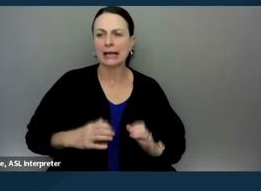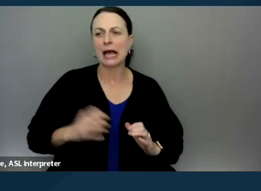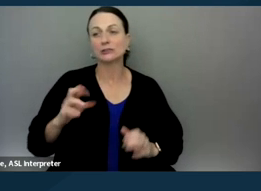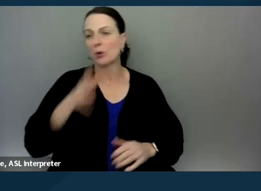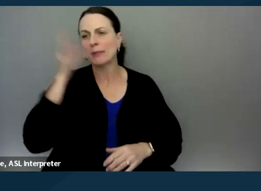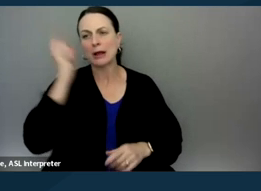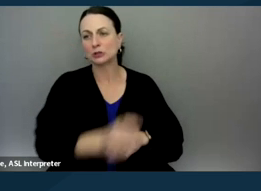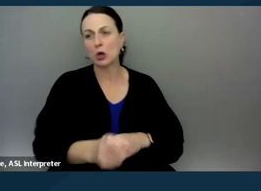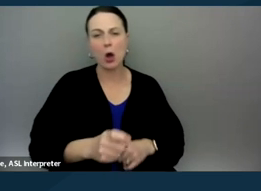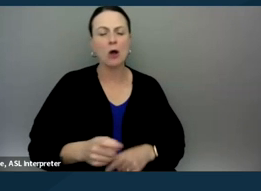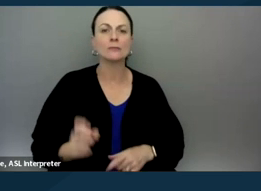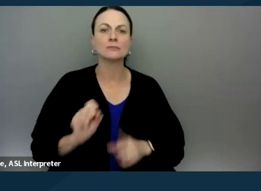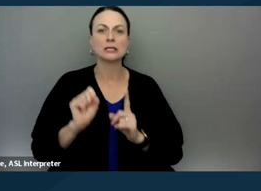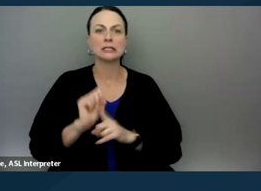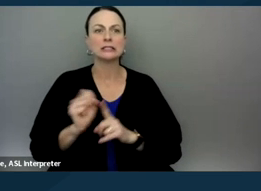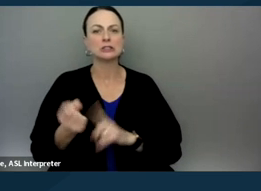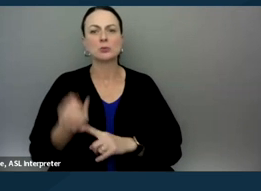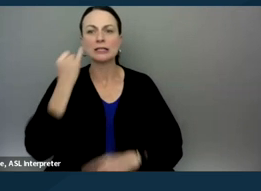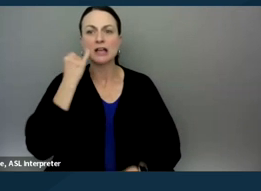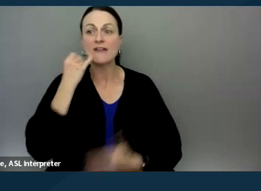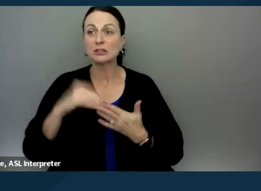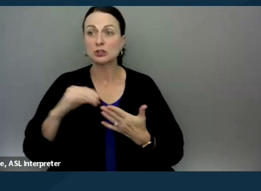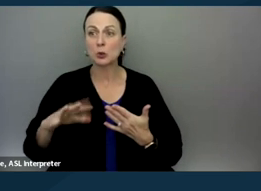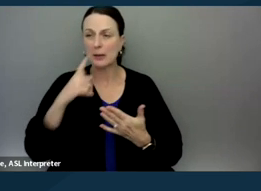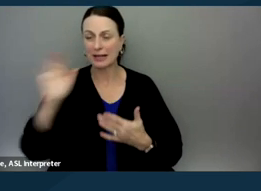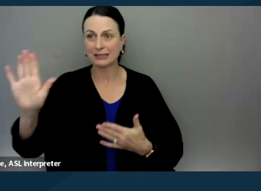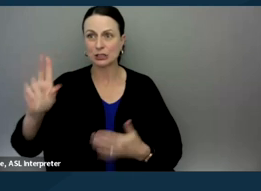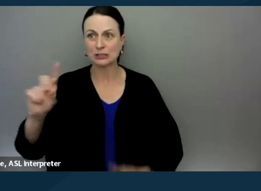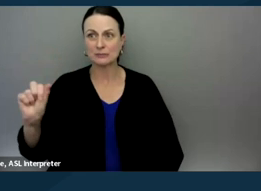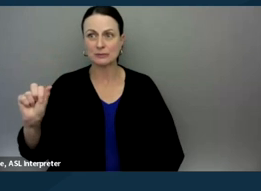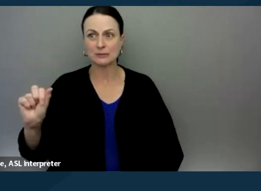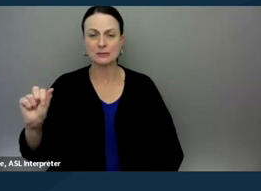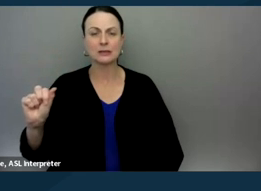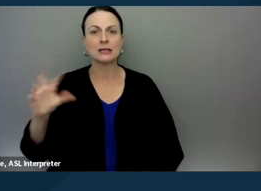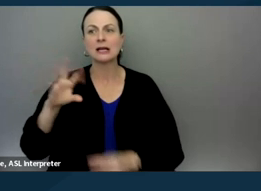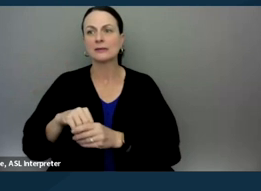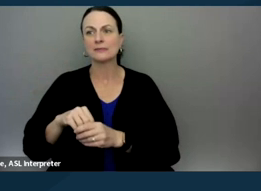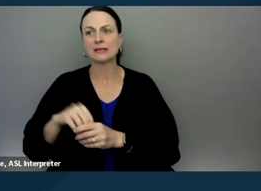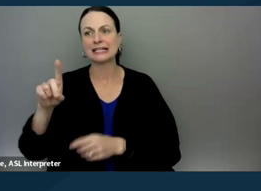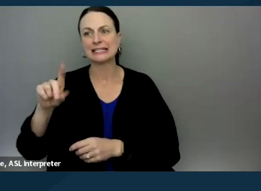is a situation where a student, because of their disability, is engaging in disability-related behavior